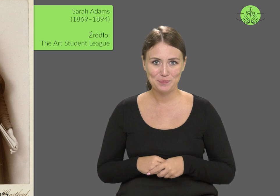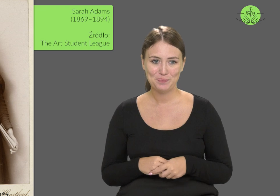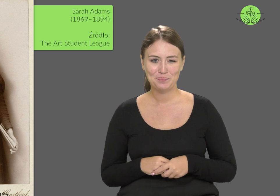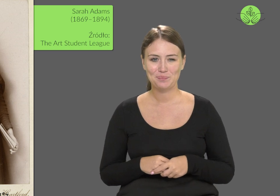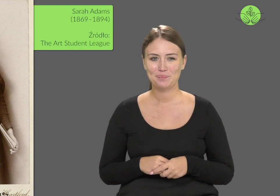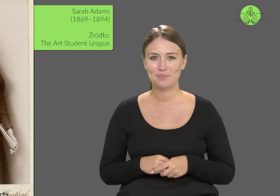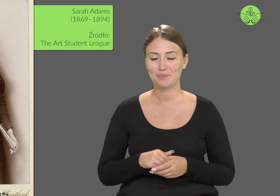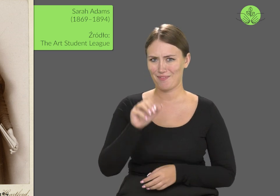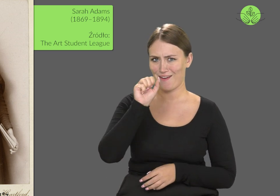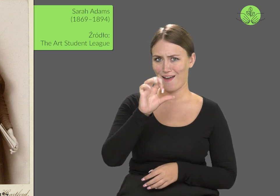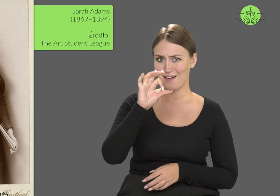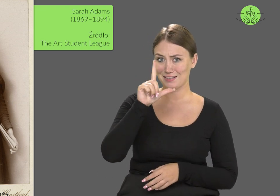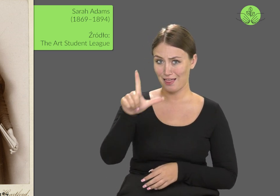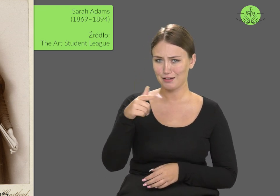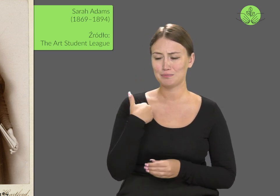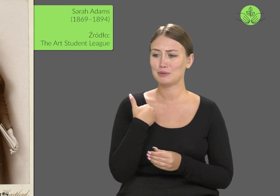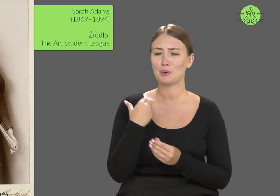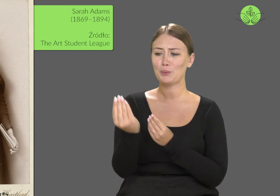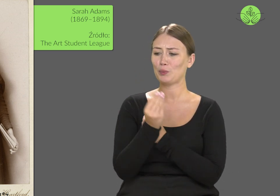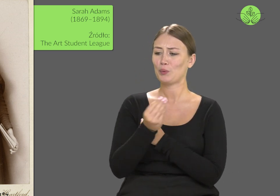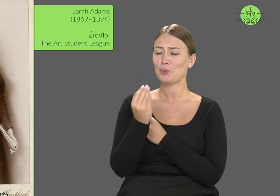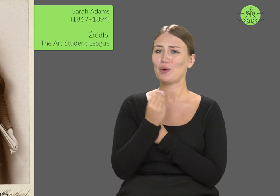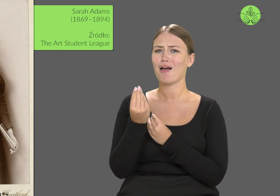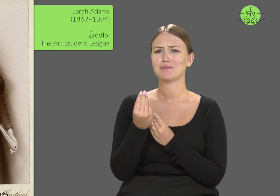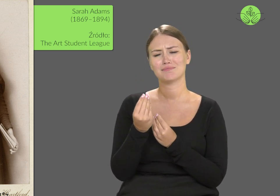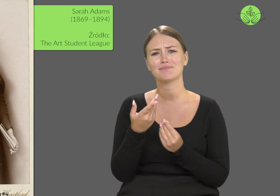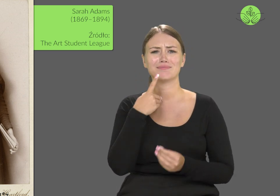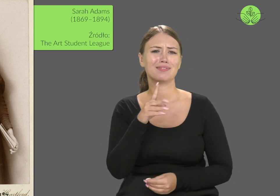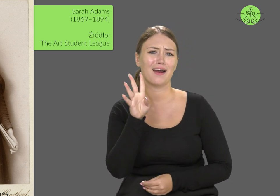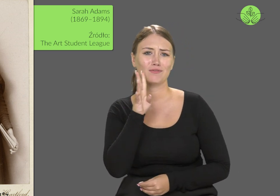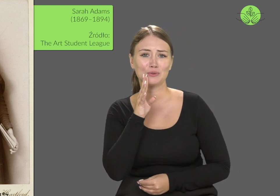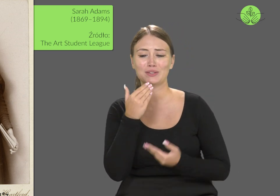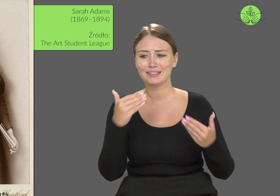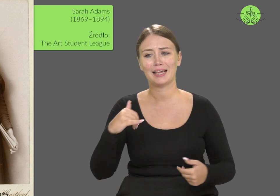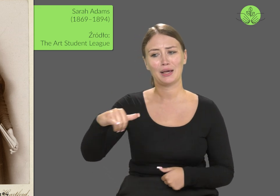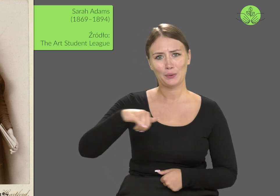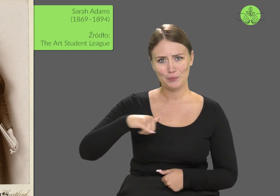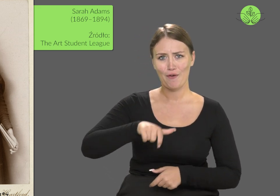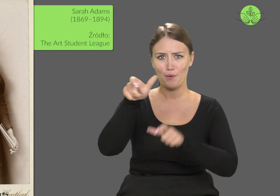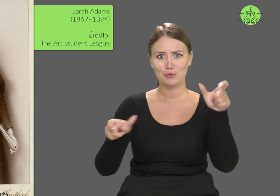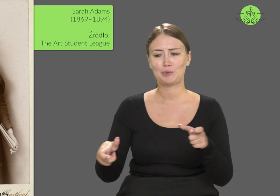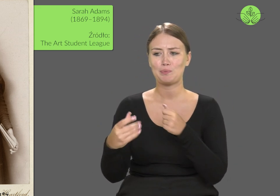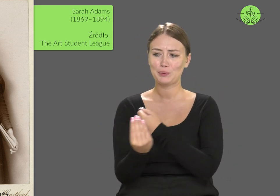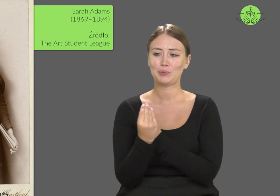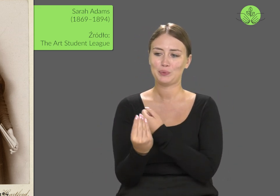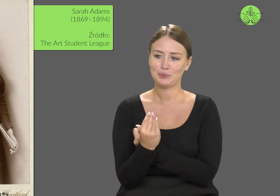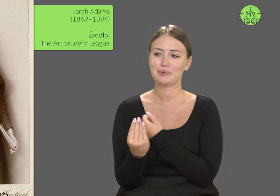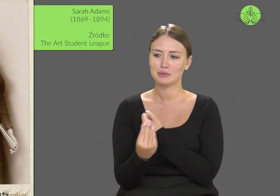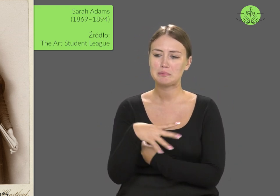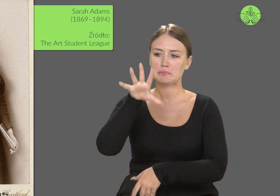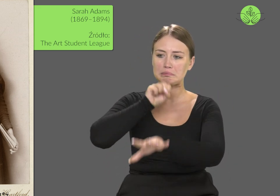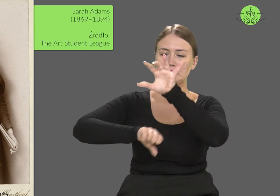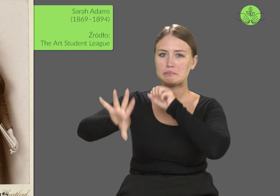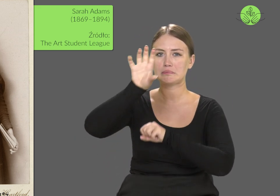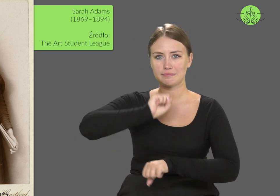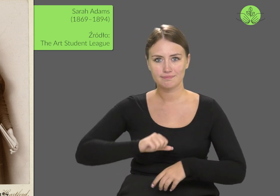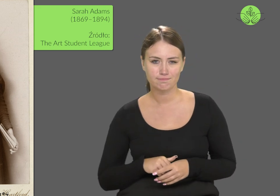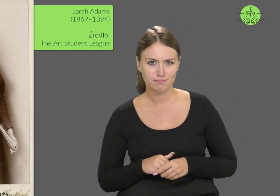She most likely learned ASL from her peers.